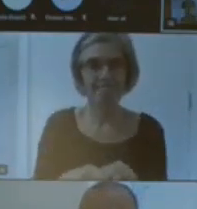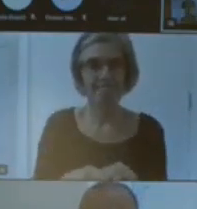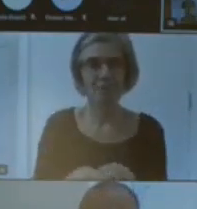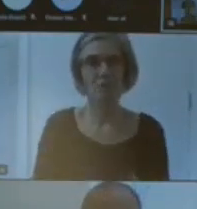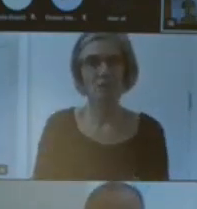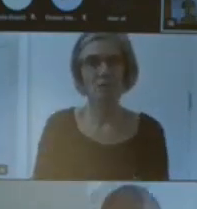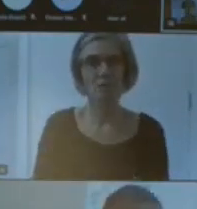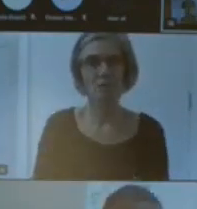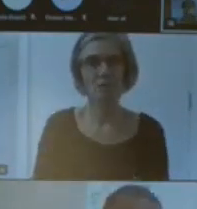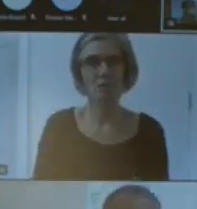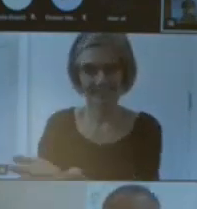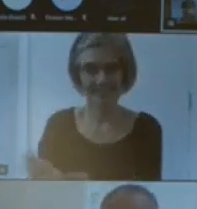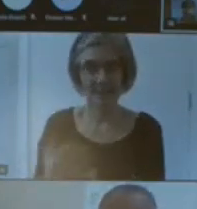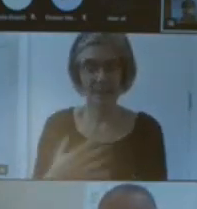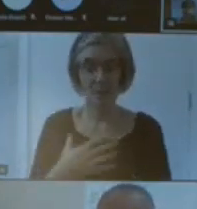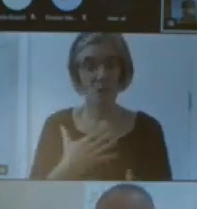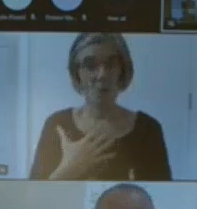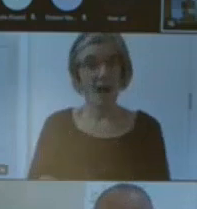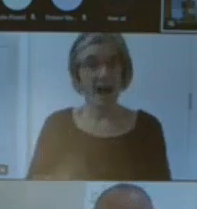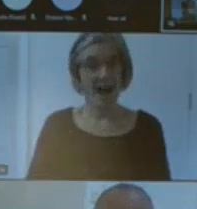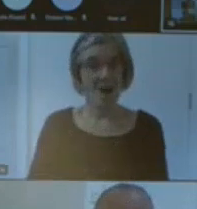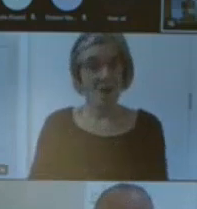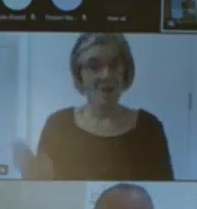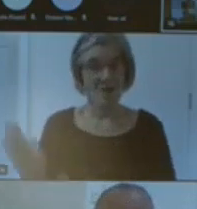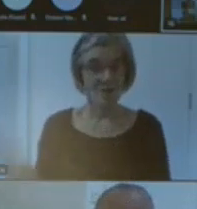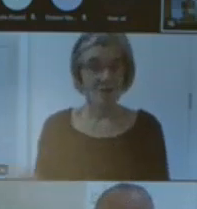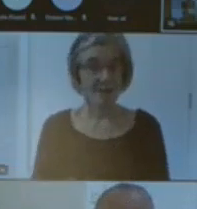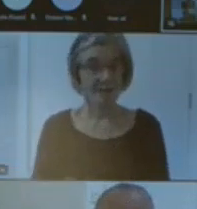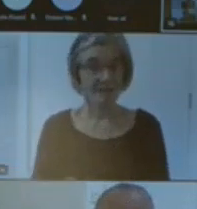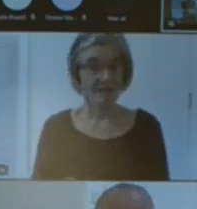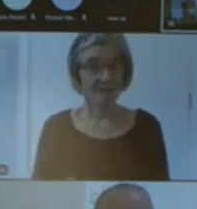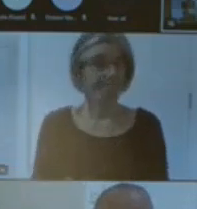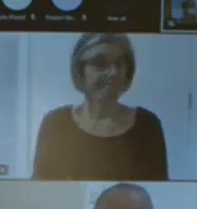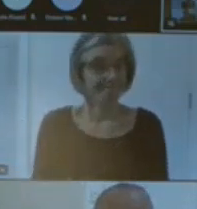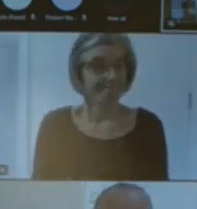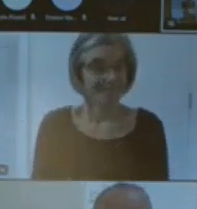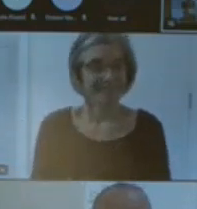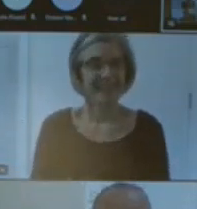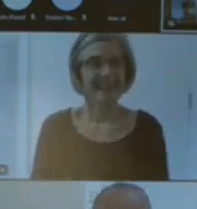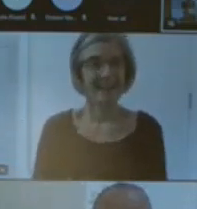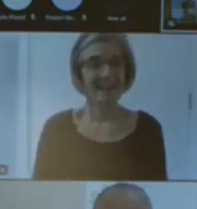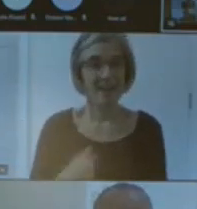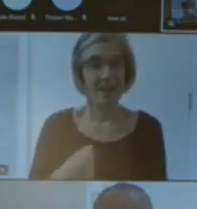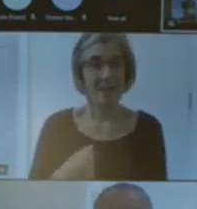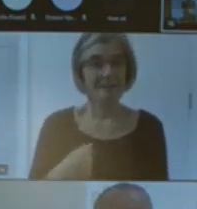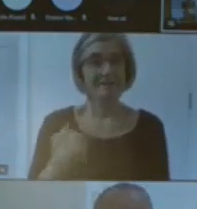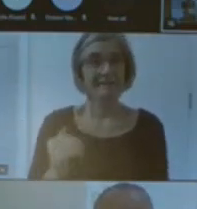introduction that this got got a lot to live up to so hi I'm Michael you've learned all about me